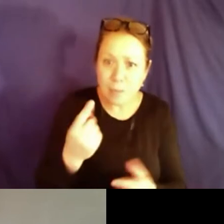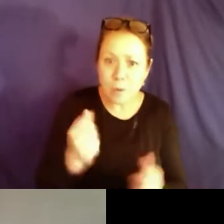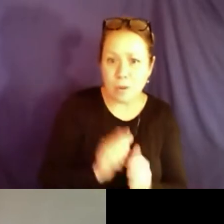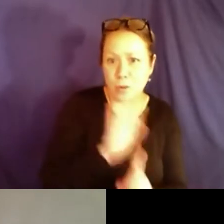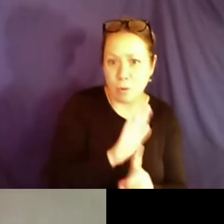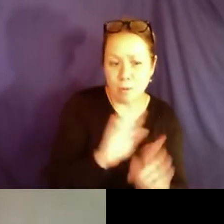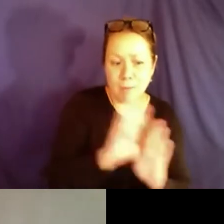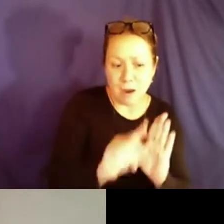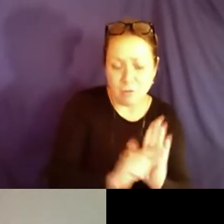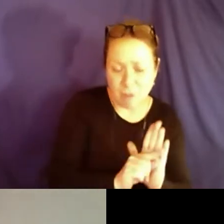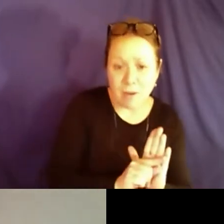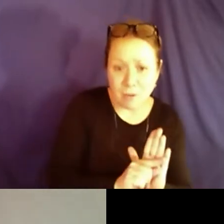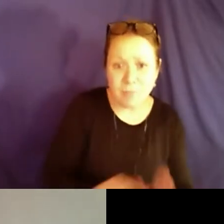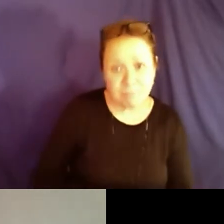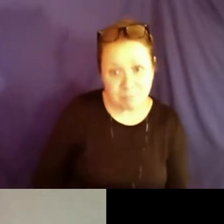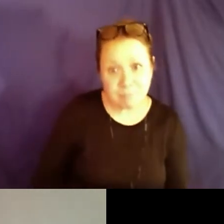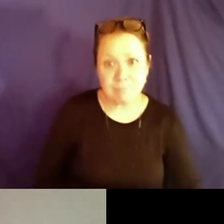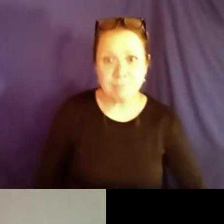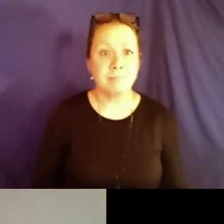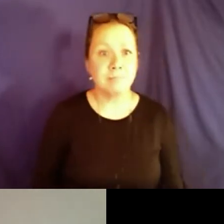unjust and not fit to